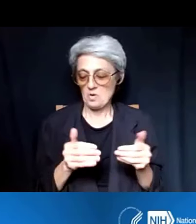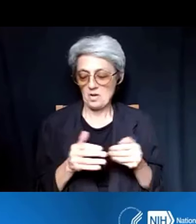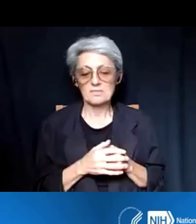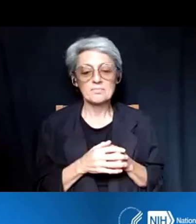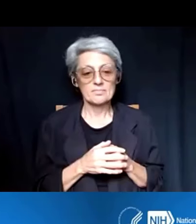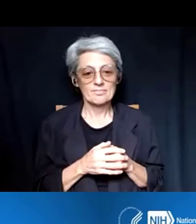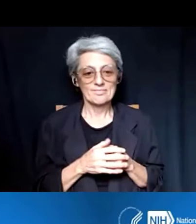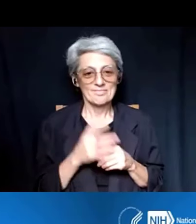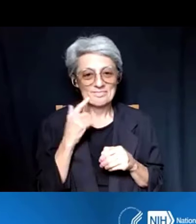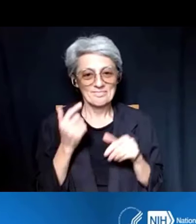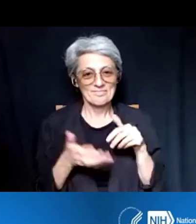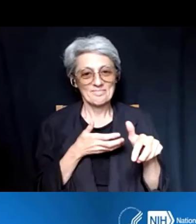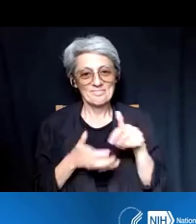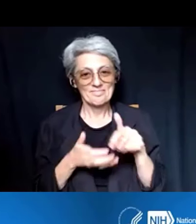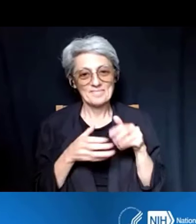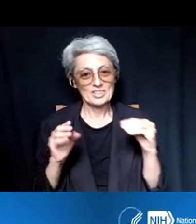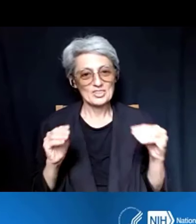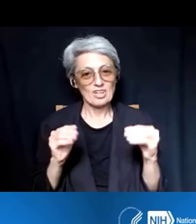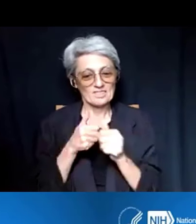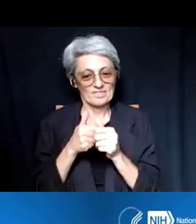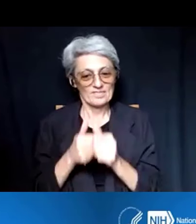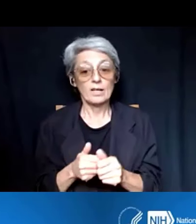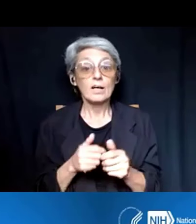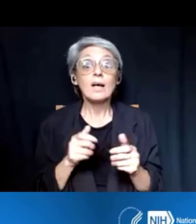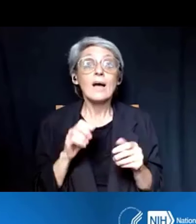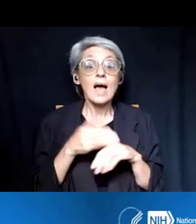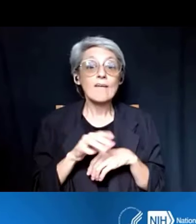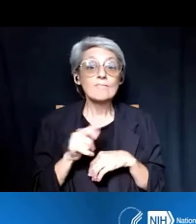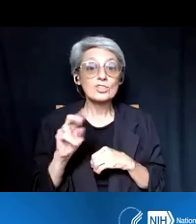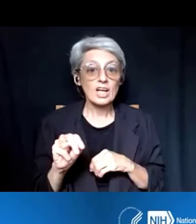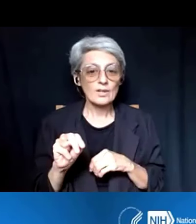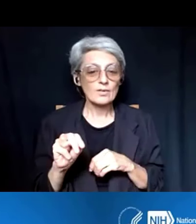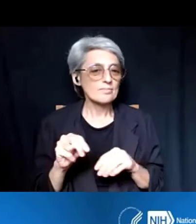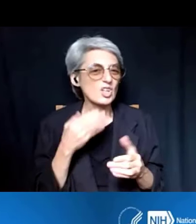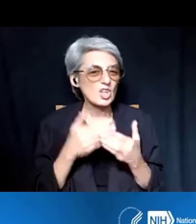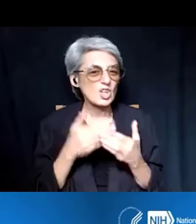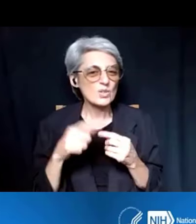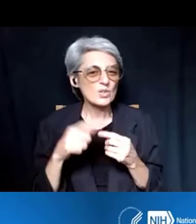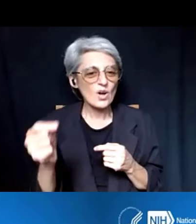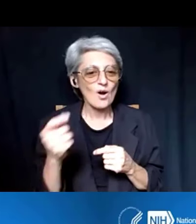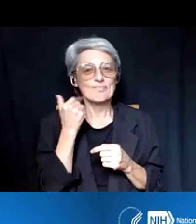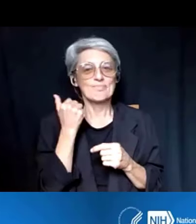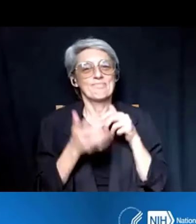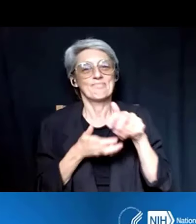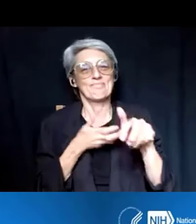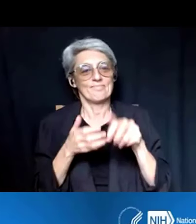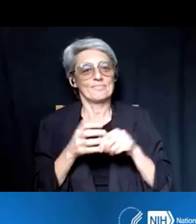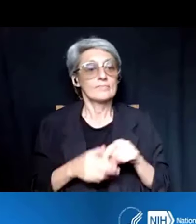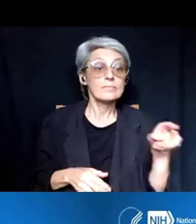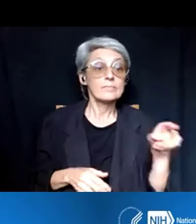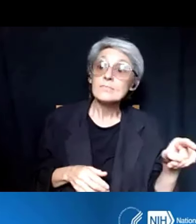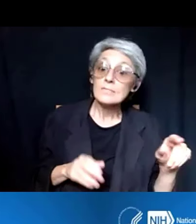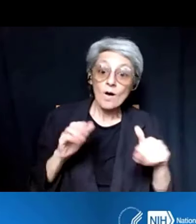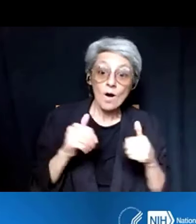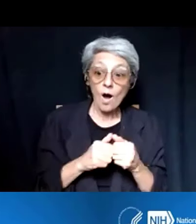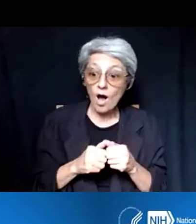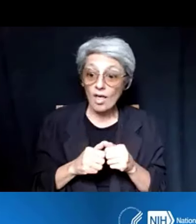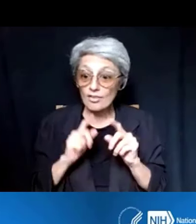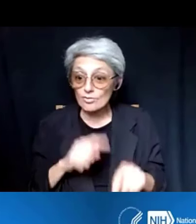That said, after January, you are good to go. Dr. Ericka Boone: Well, according to all of the reactions and the hearts and the thumbs up -- Dr. Kenneth Gibbs: Yes.